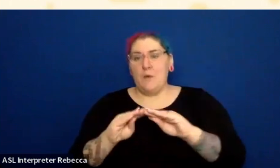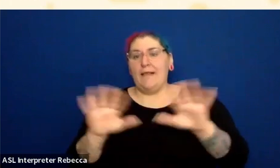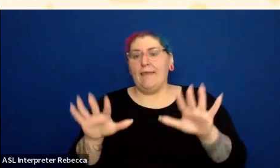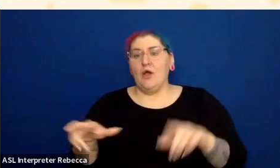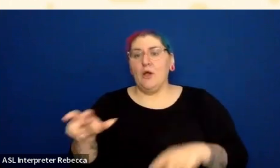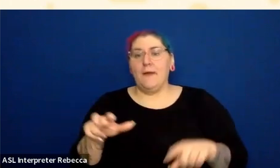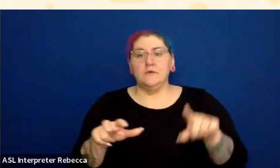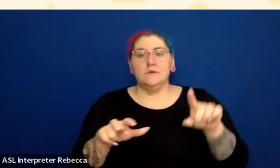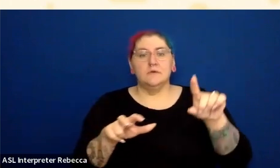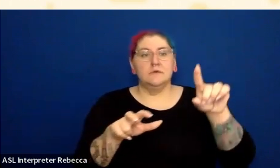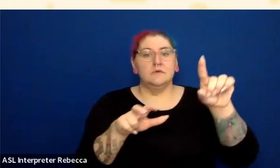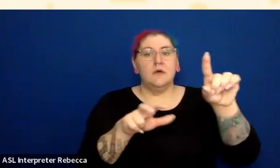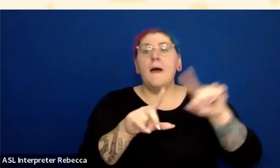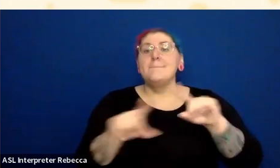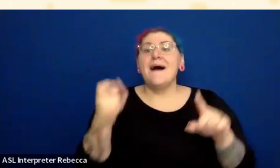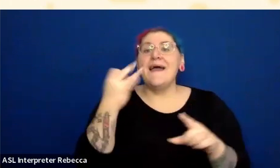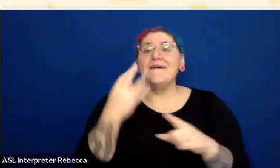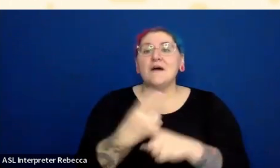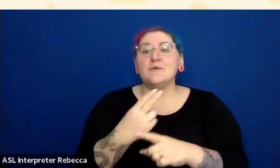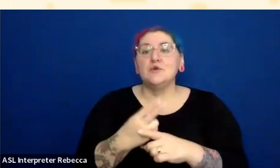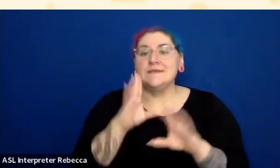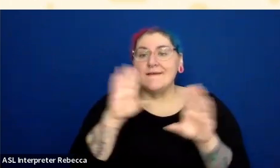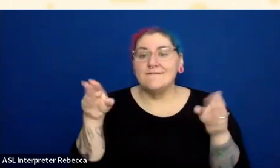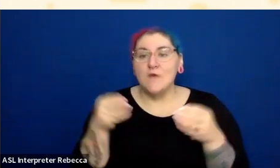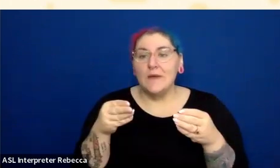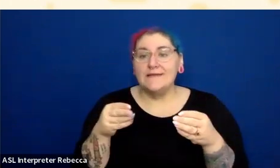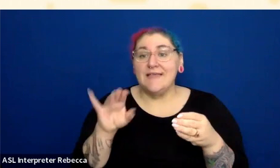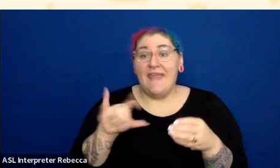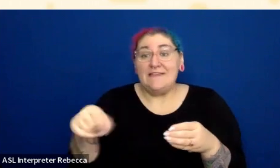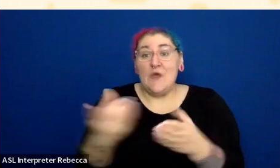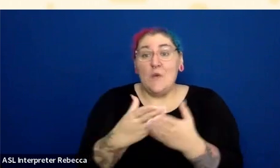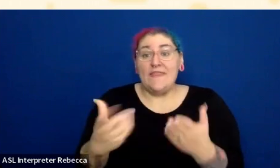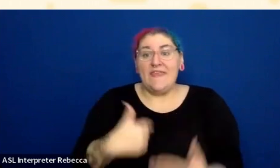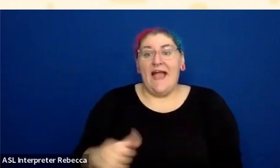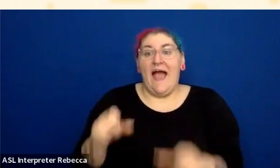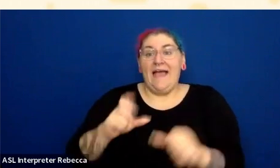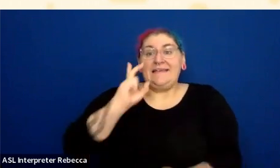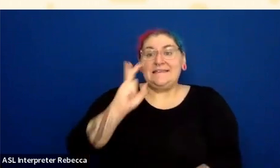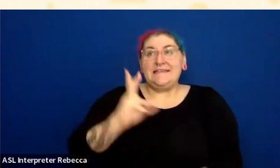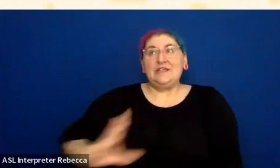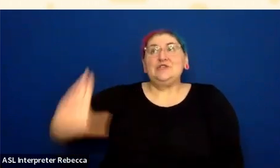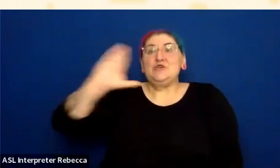Well, with focus, that is how I know. And so there's some additional things to be aware of here.